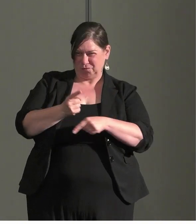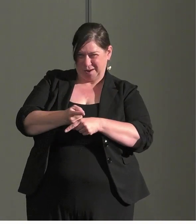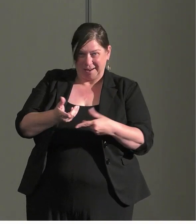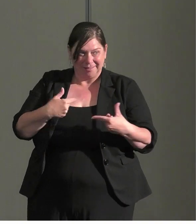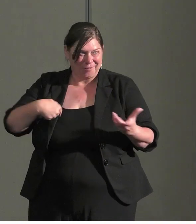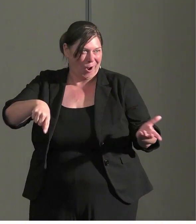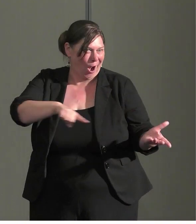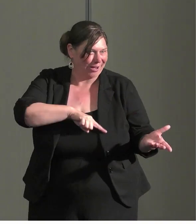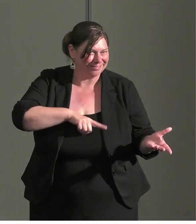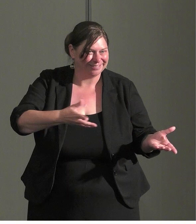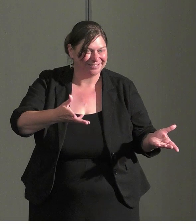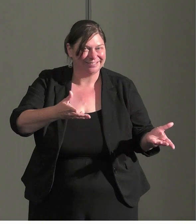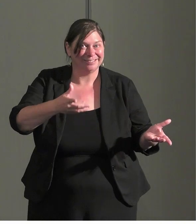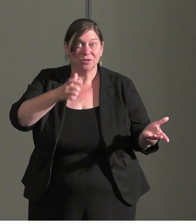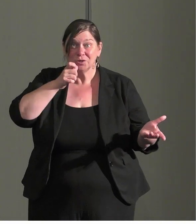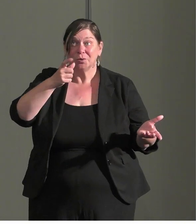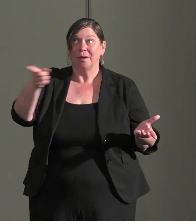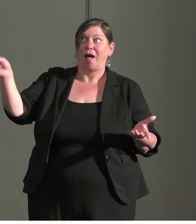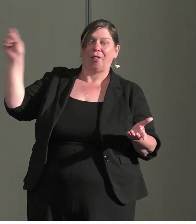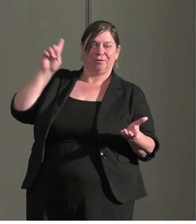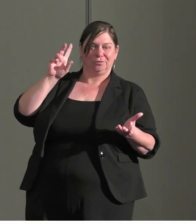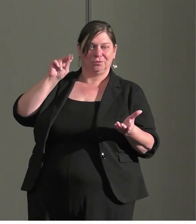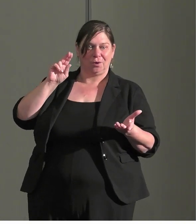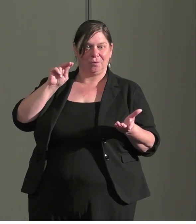. Not necessarily to everybody. And